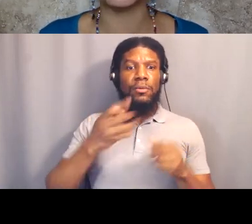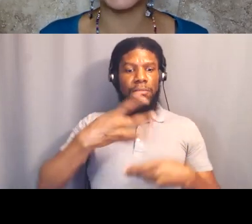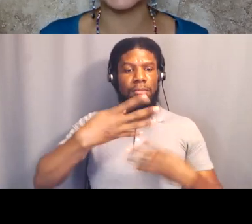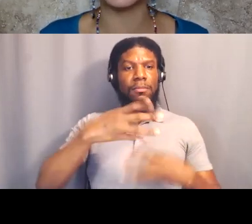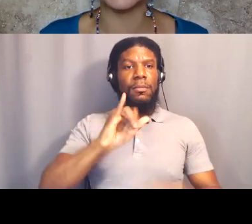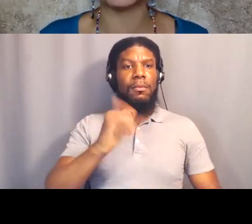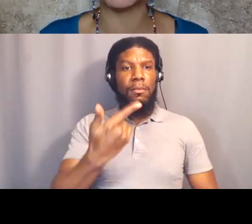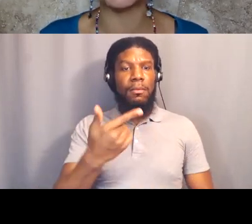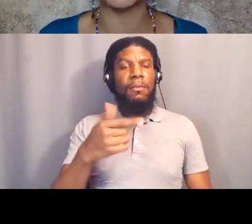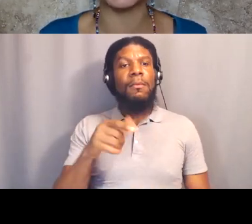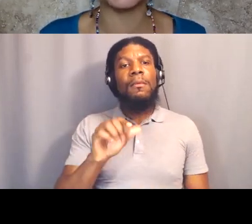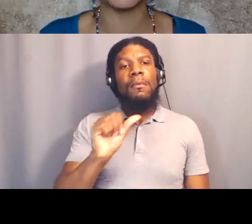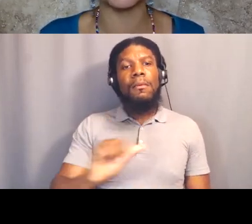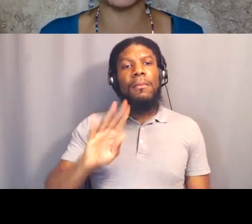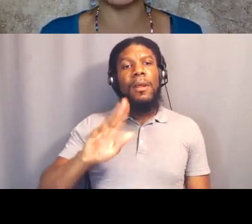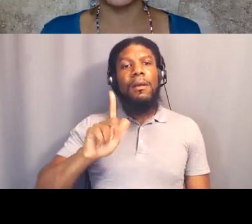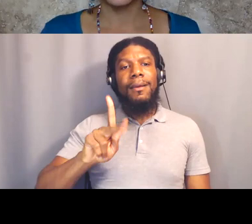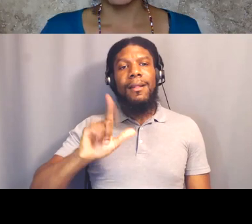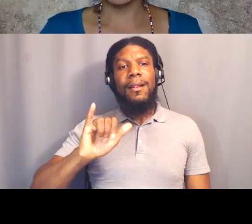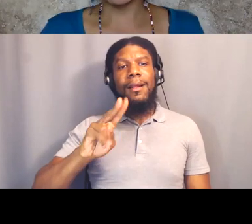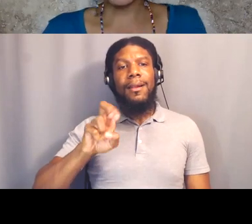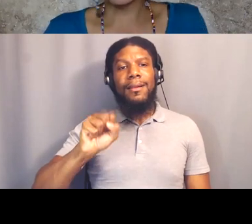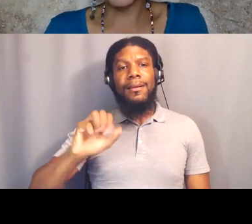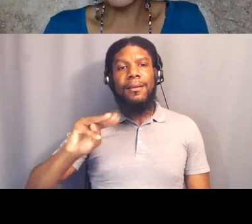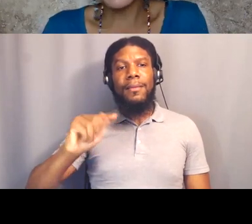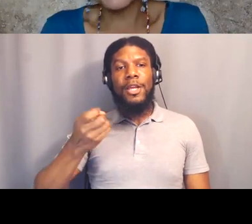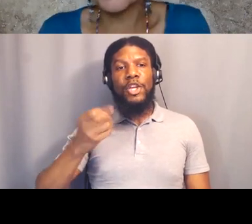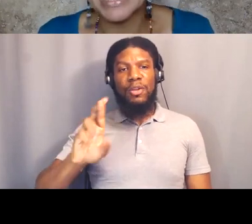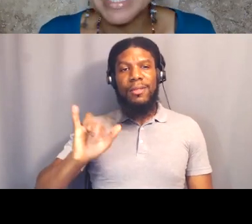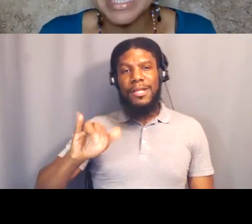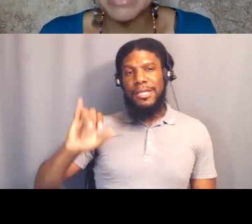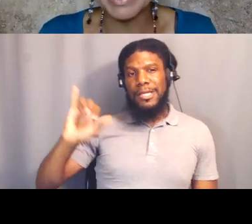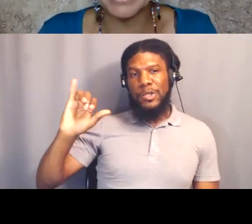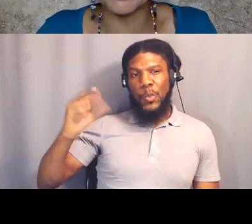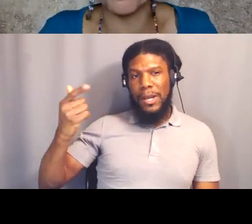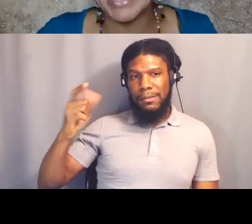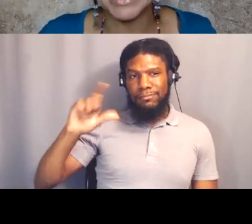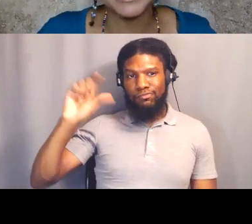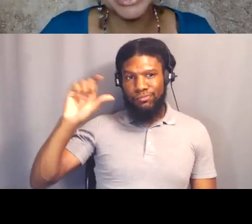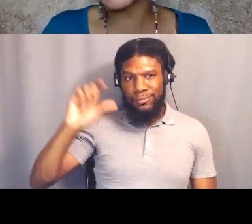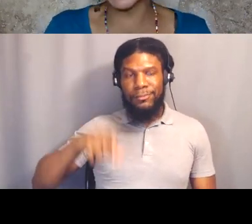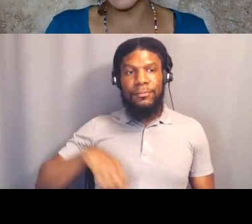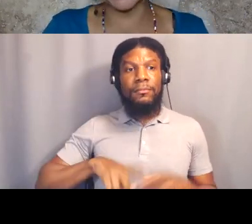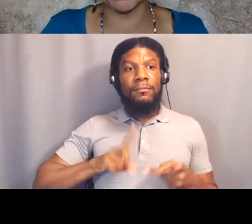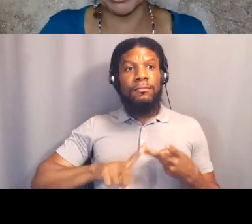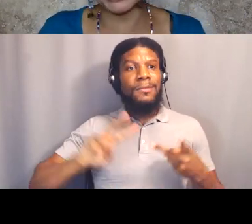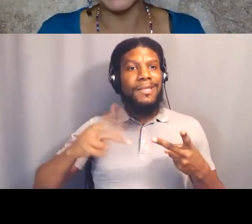BLK Lives Matter on Instagram. We also closed New Black City. We had a grand closing ceremony